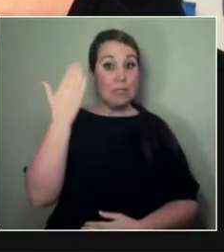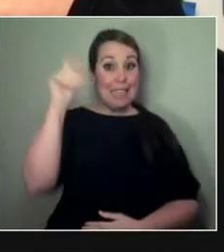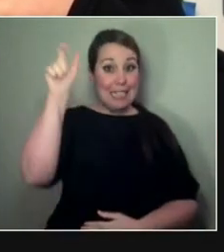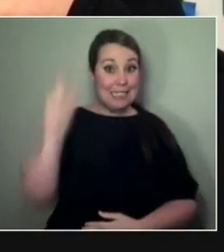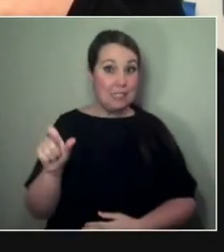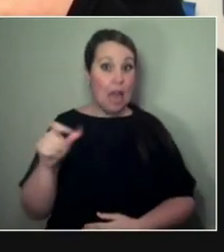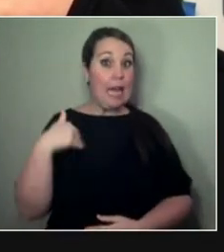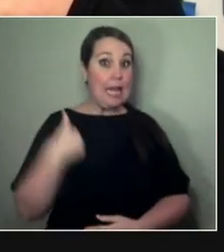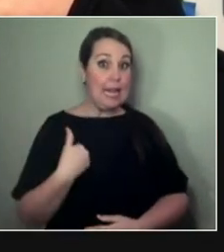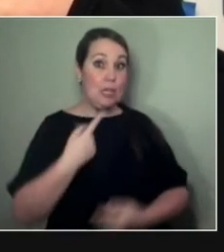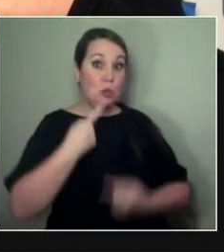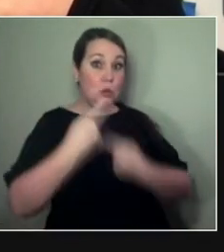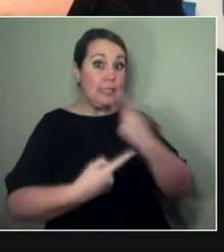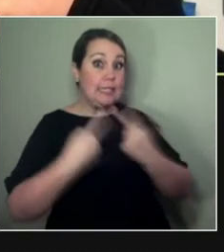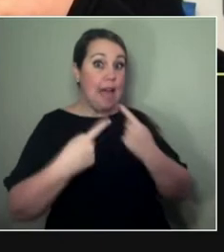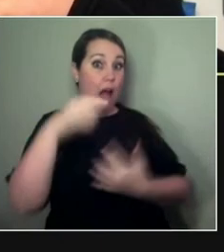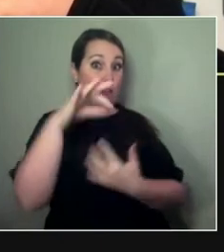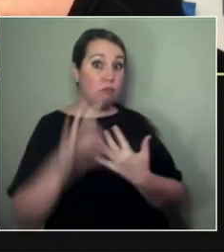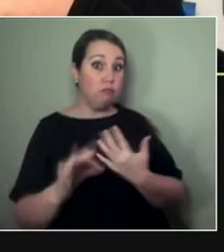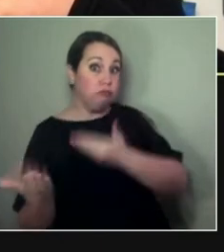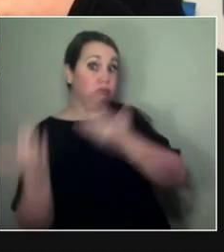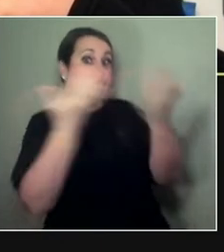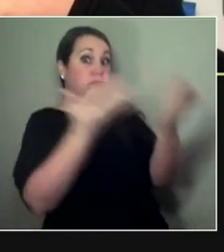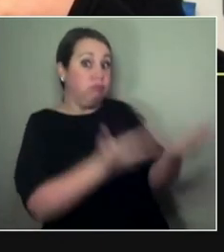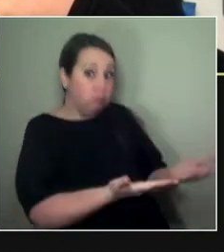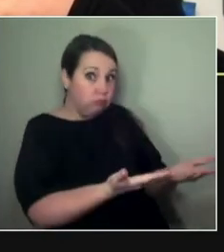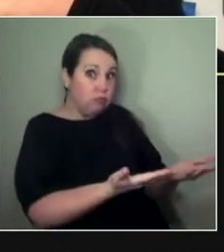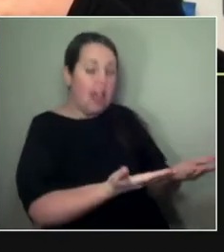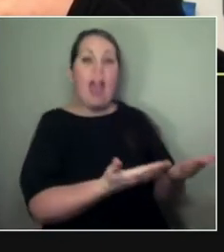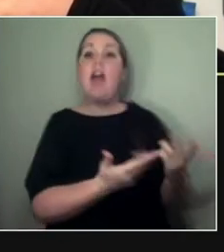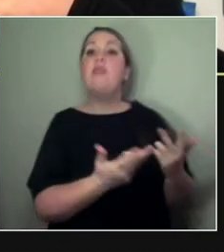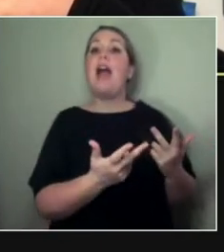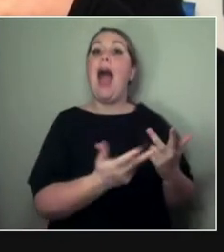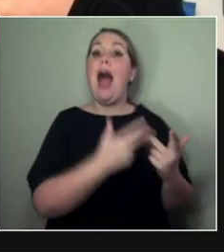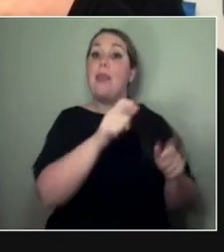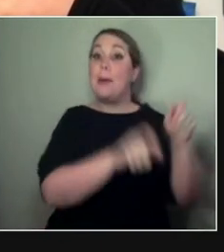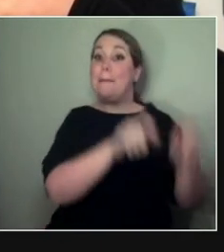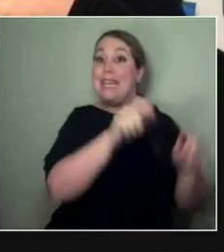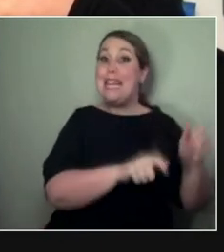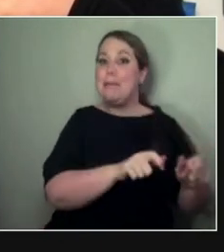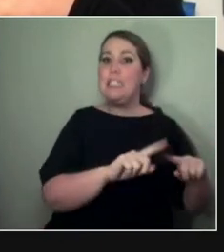But also, what other artists might you need on the other end of things?